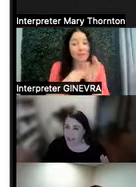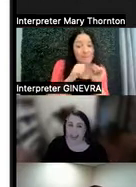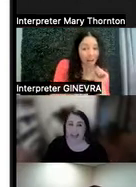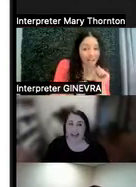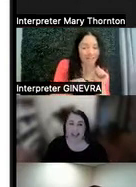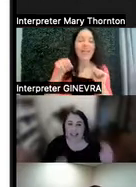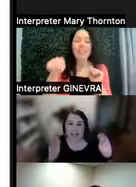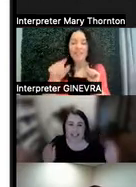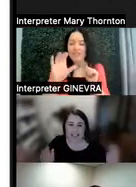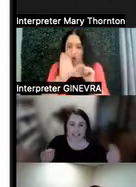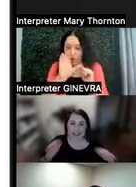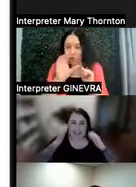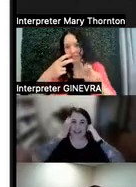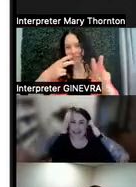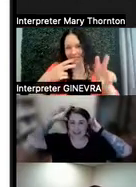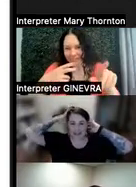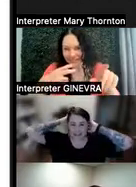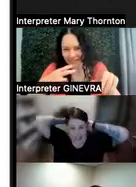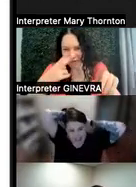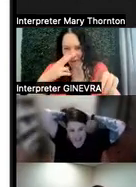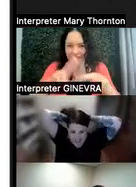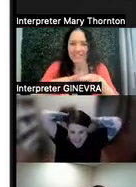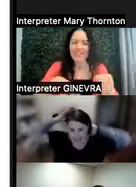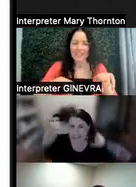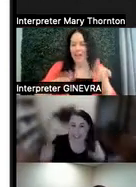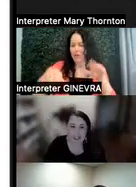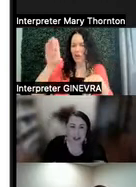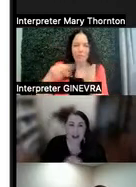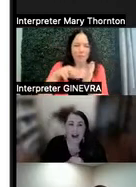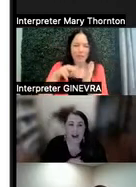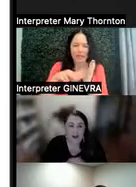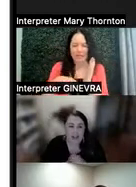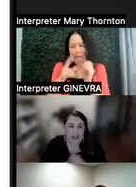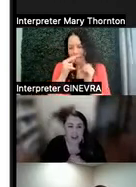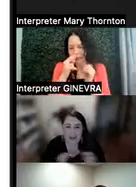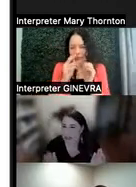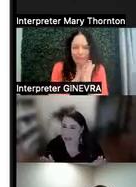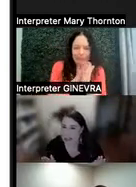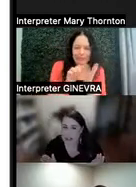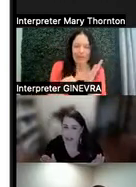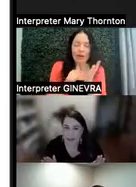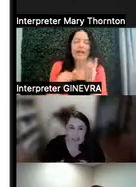And so we see here in this cartoon, the teacher, our green, maybe like triceratops,